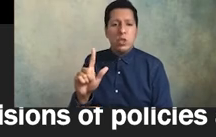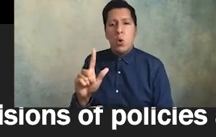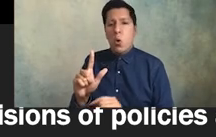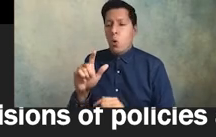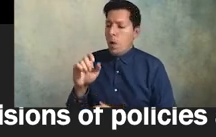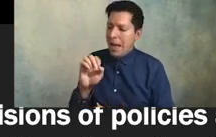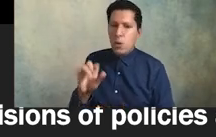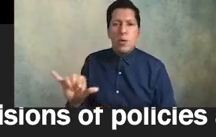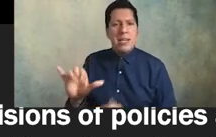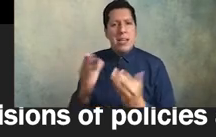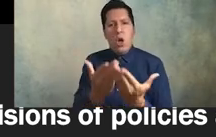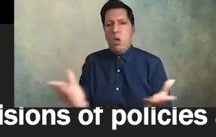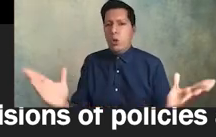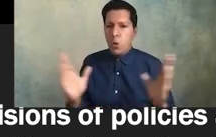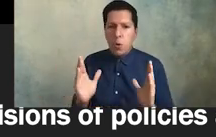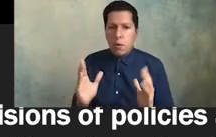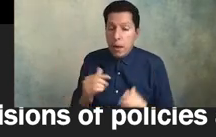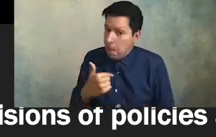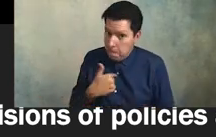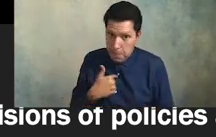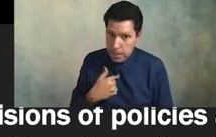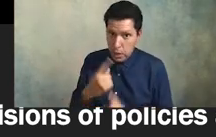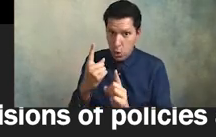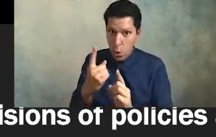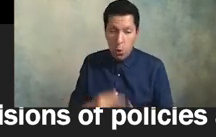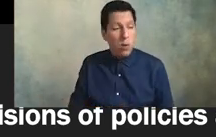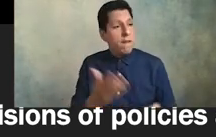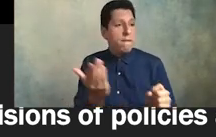i'm not into firing people nor am i into cancelling people i'm like violently opposed